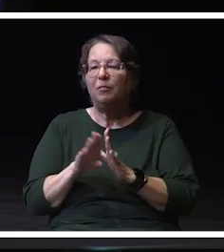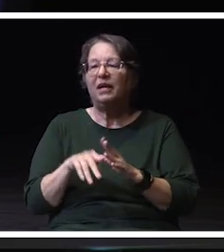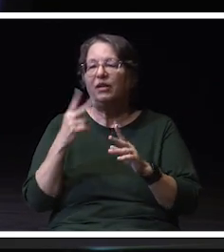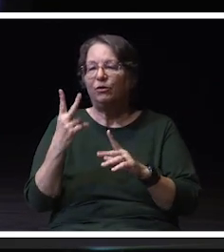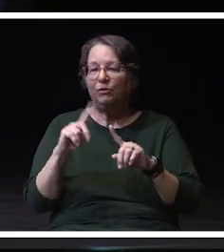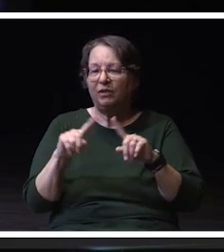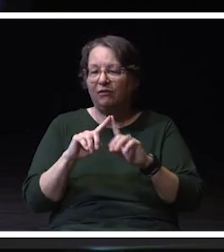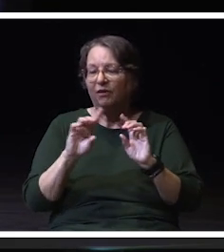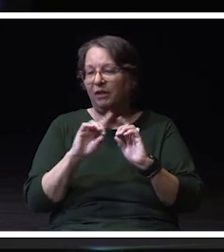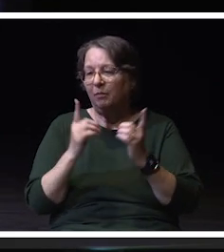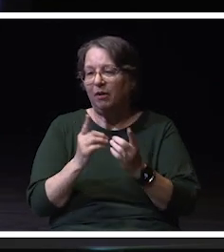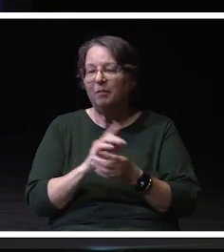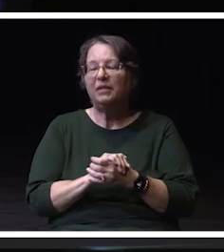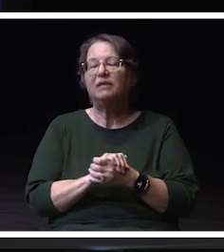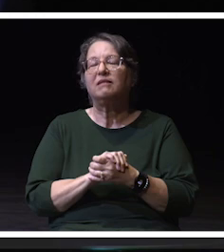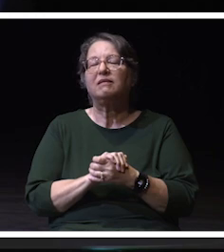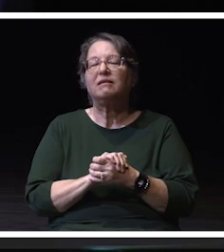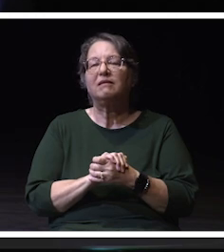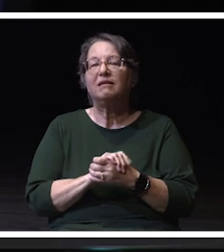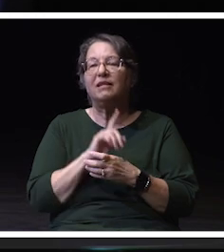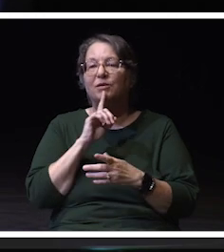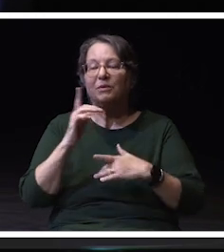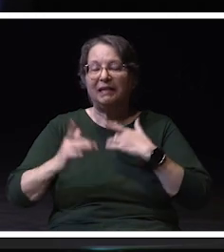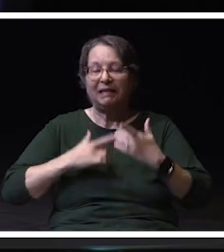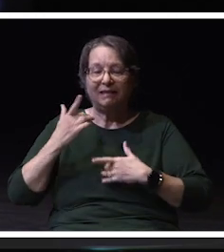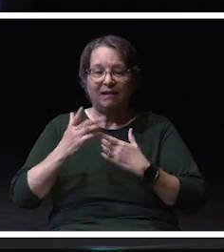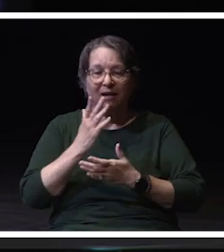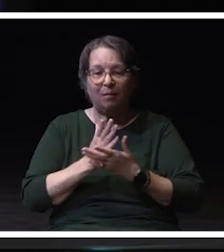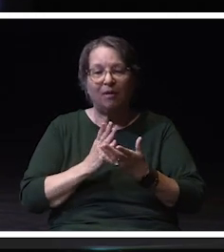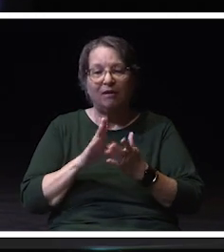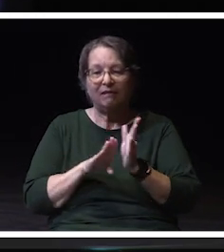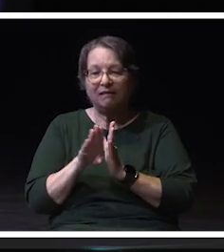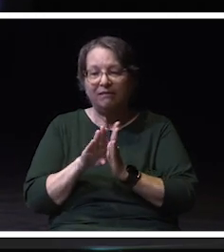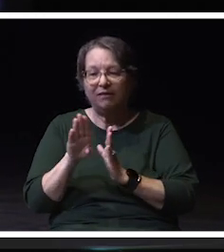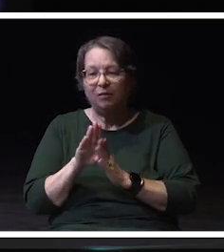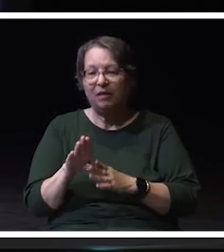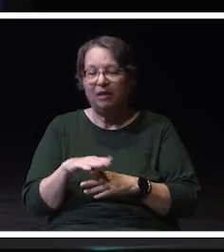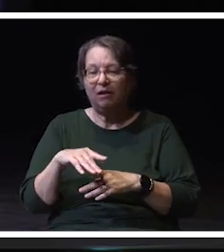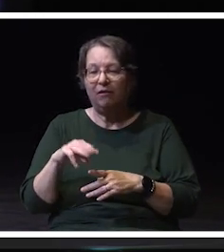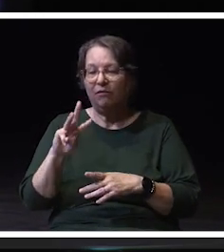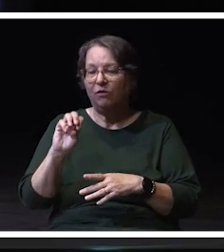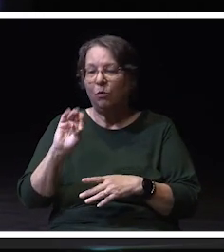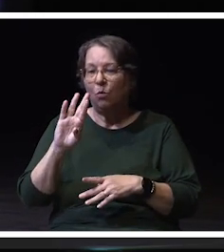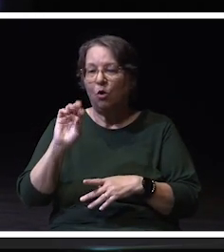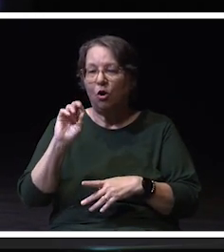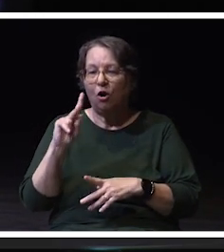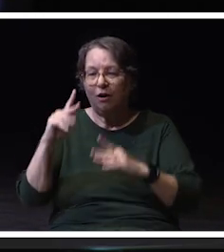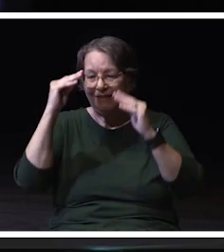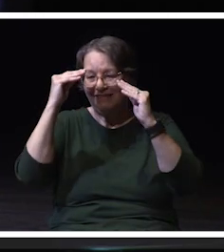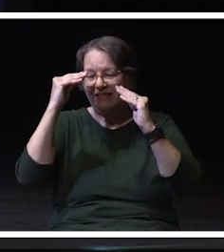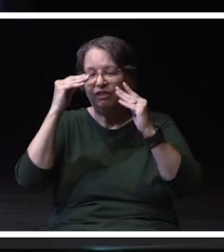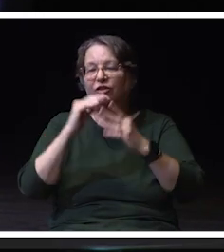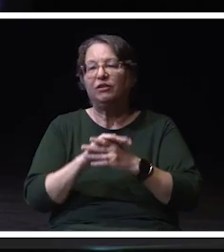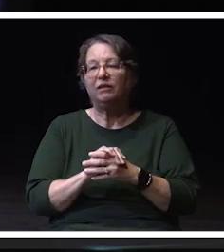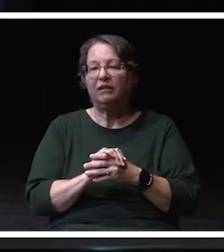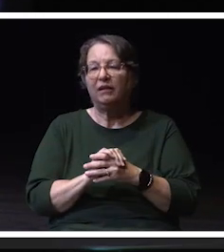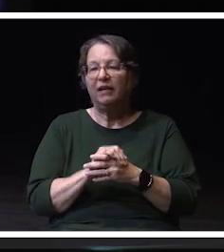An especially exciting effort is the development of the Warhawks Teach AT, Teache Residency Program